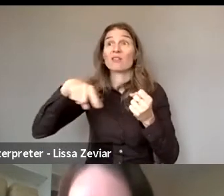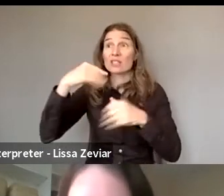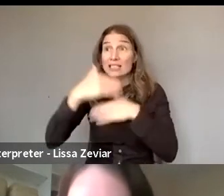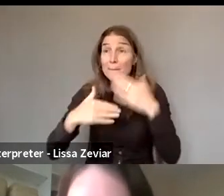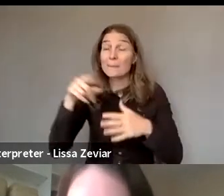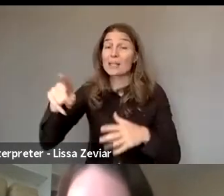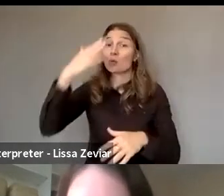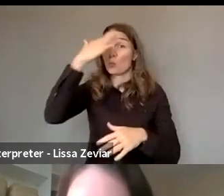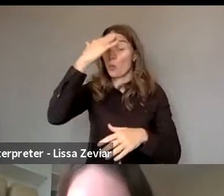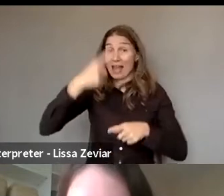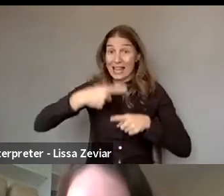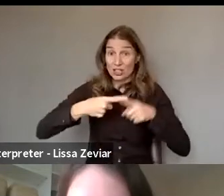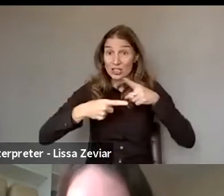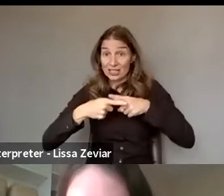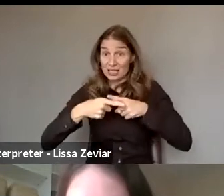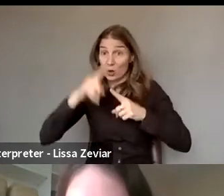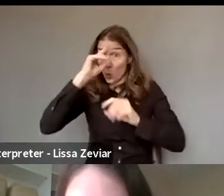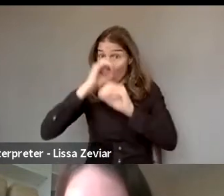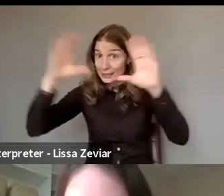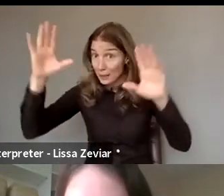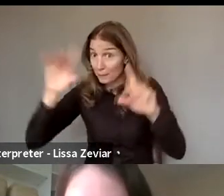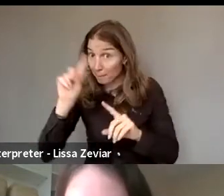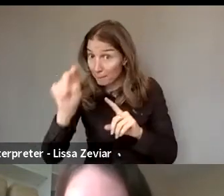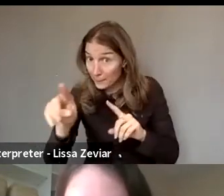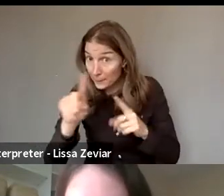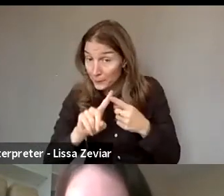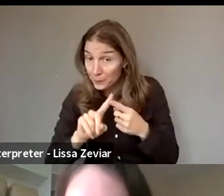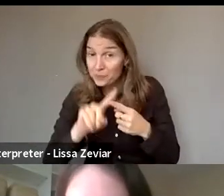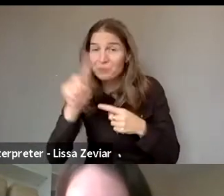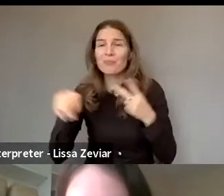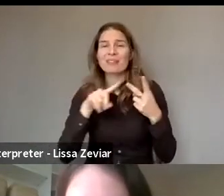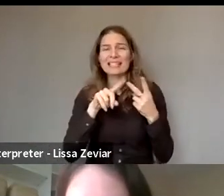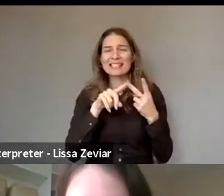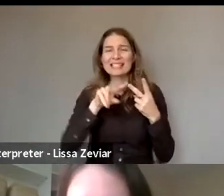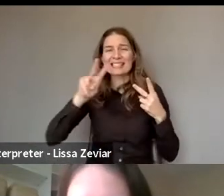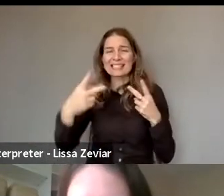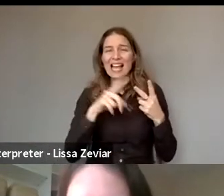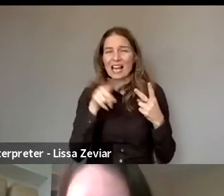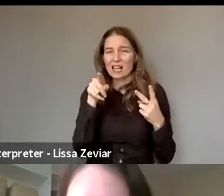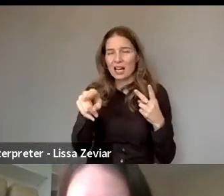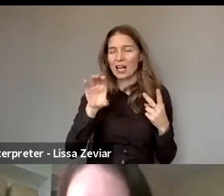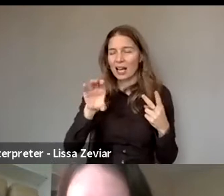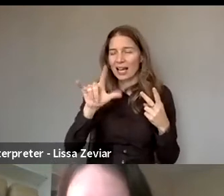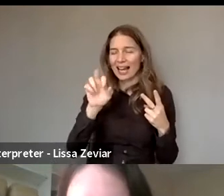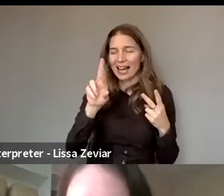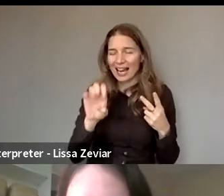The second one is more addressed to Claire, I think, about domestic violence, it's whether we have an information